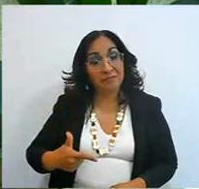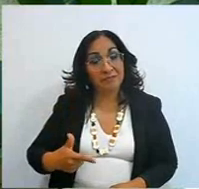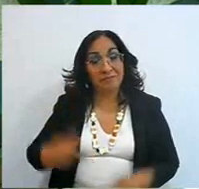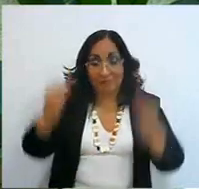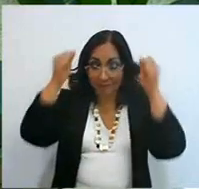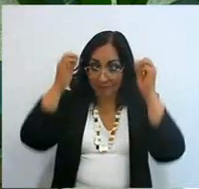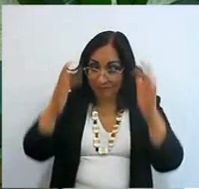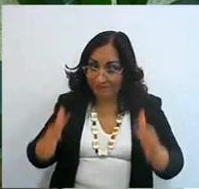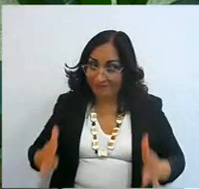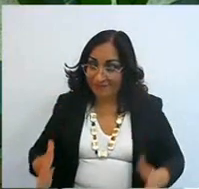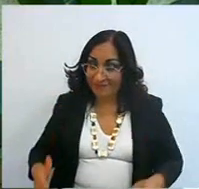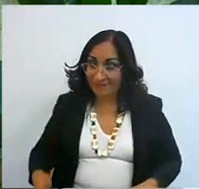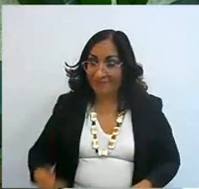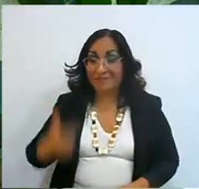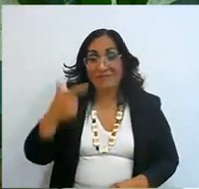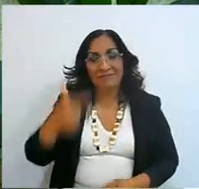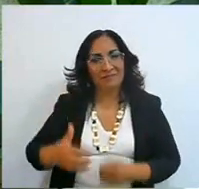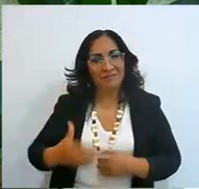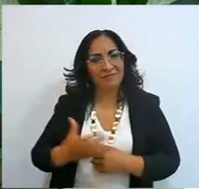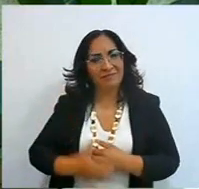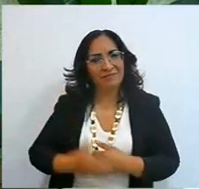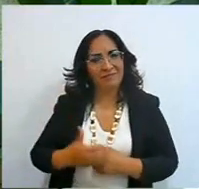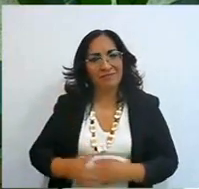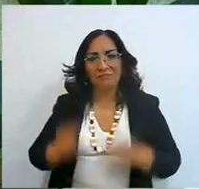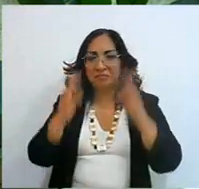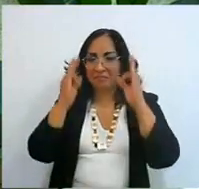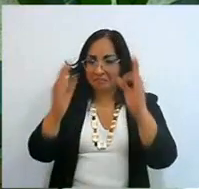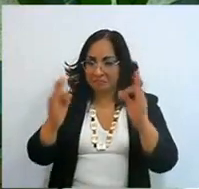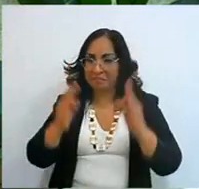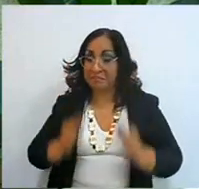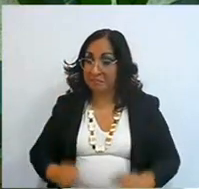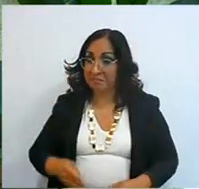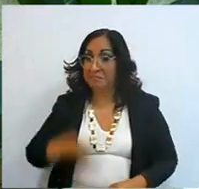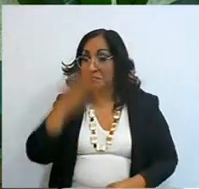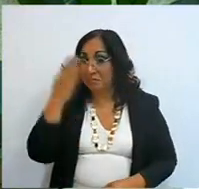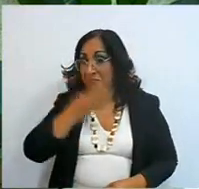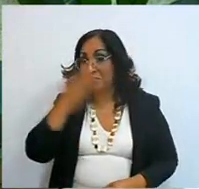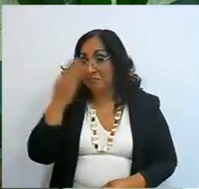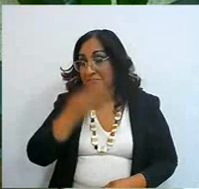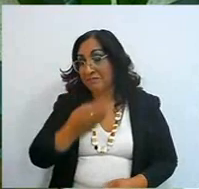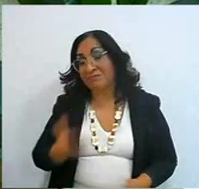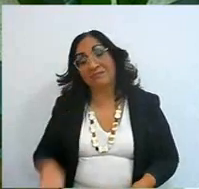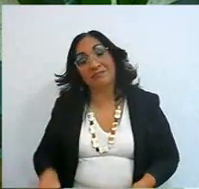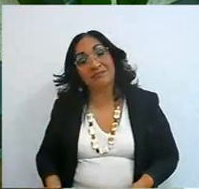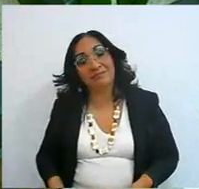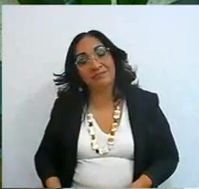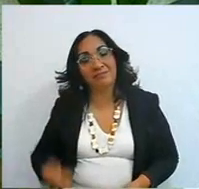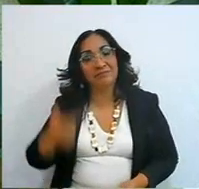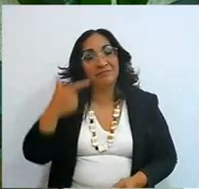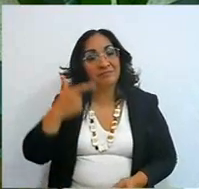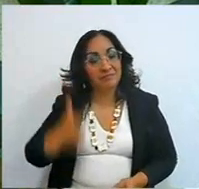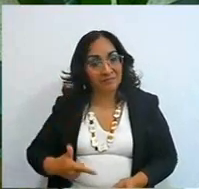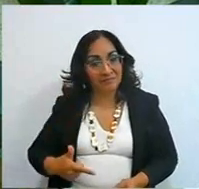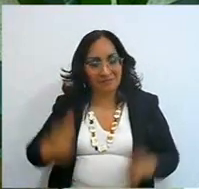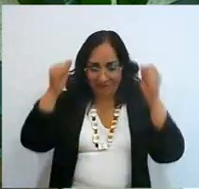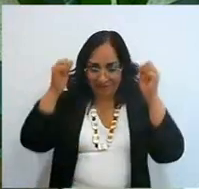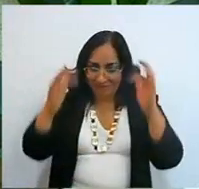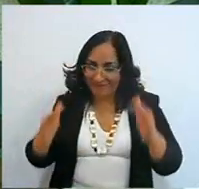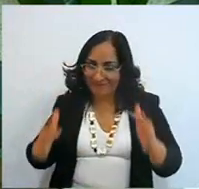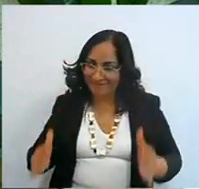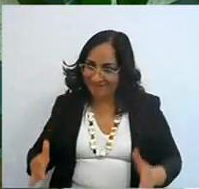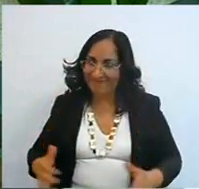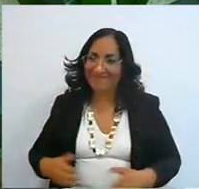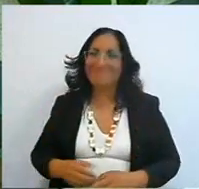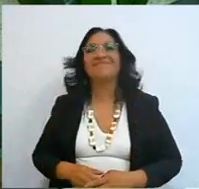seven in the Bible is the number of perfection, seven blessings within the blessing of God,